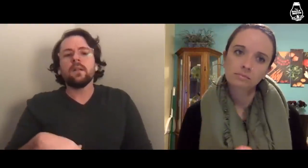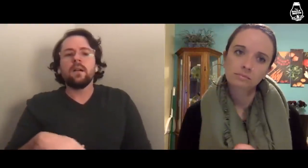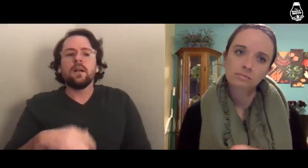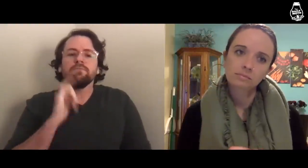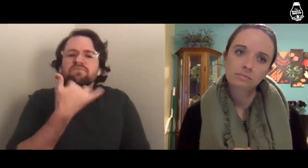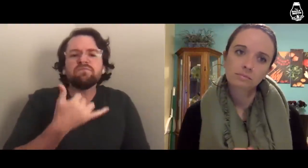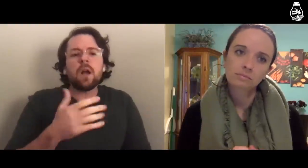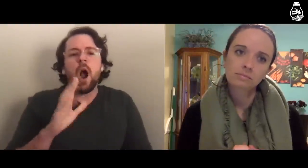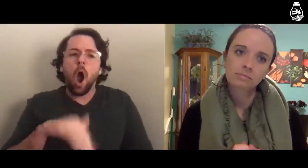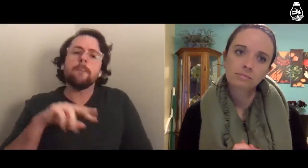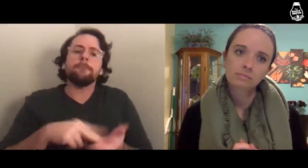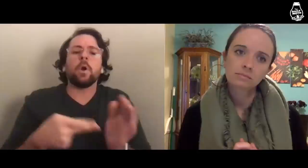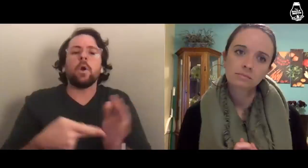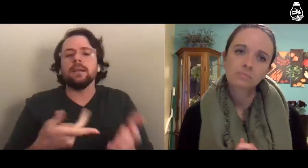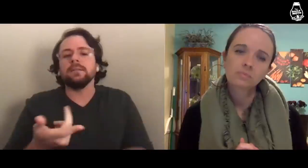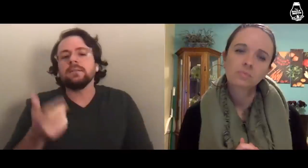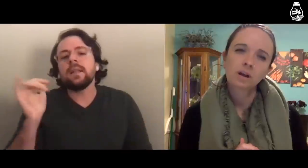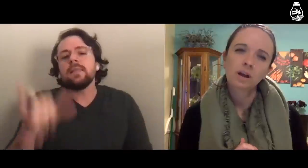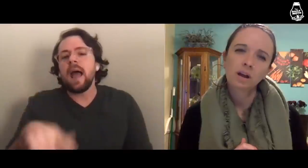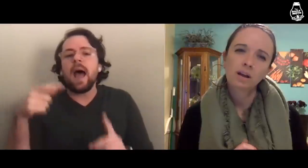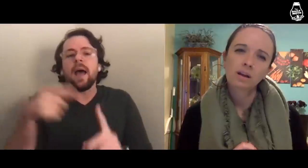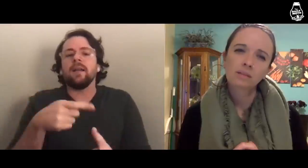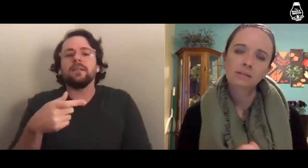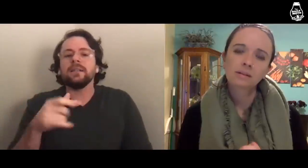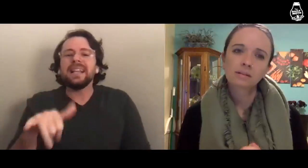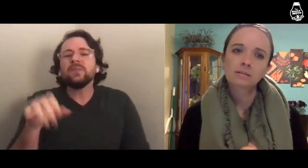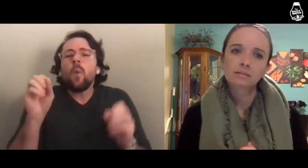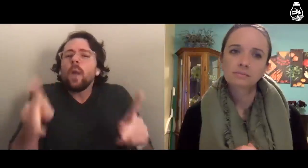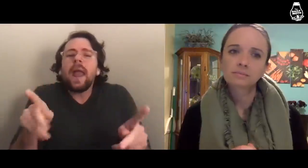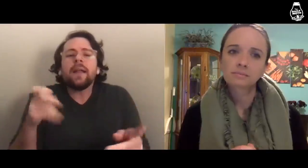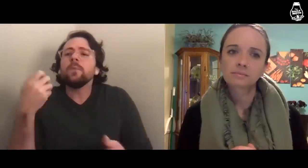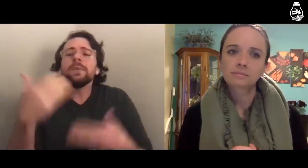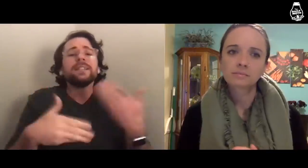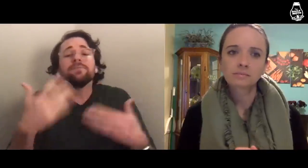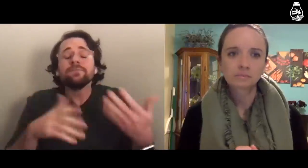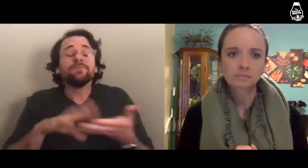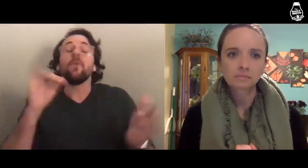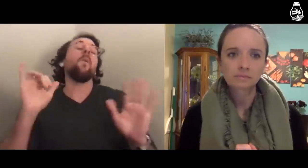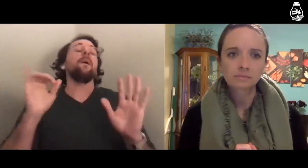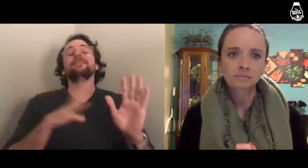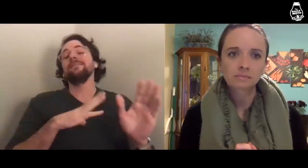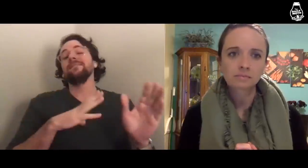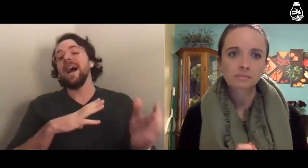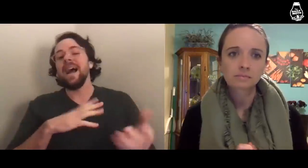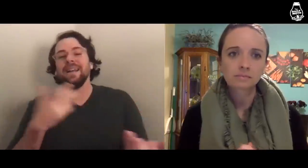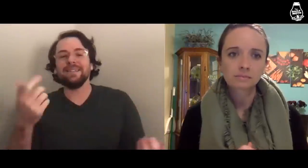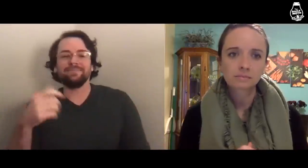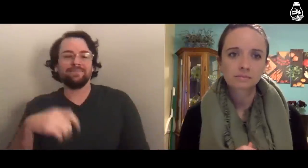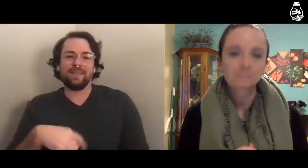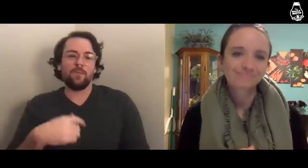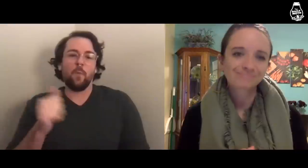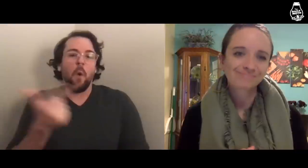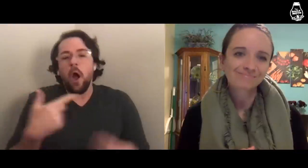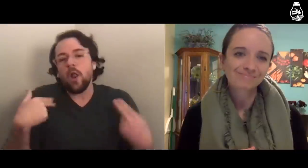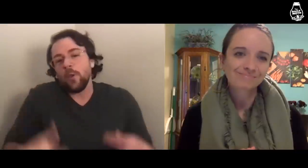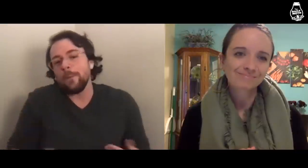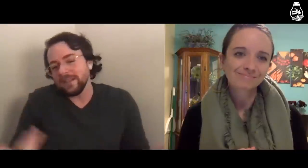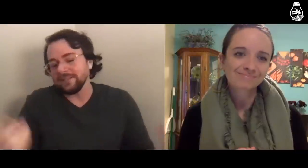the wrong pronouns, on purpose. It’s okay to mess up and learn from it. We’re all humans.